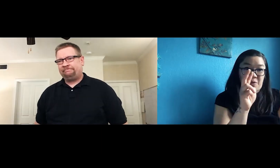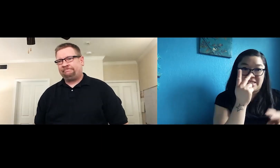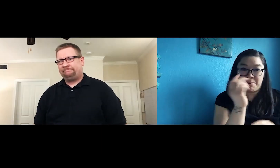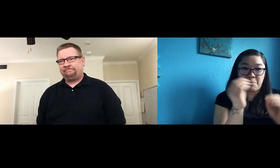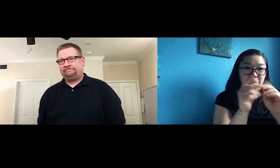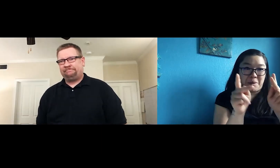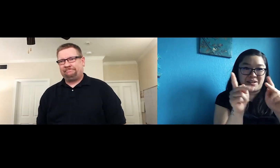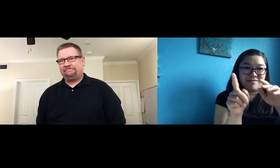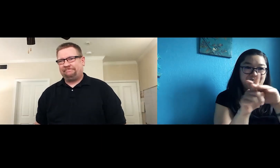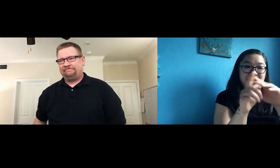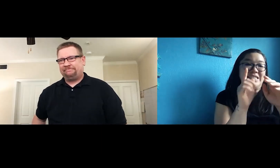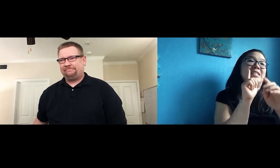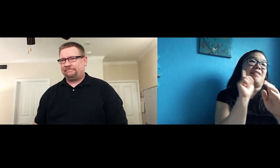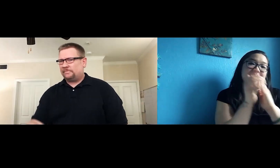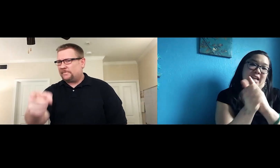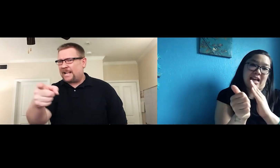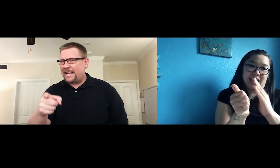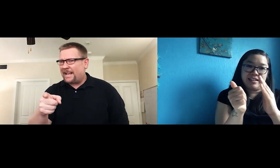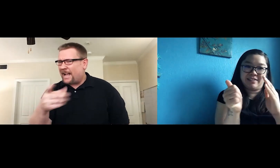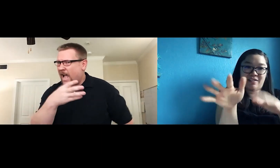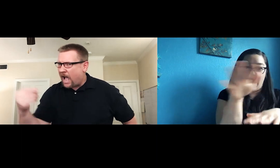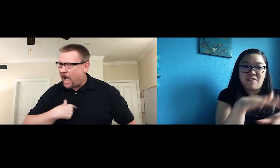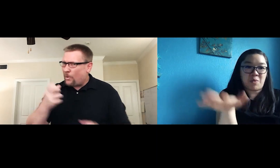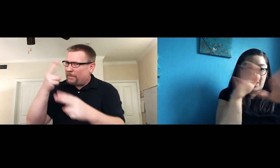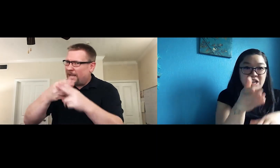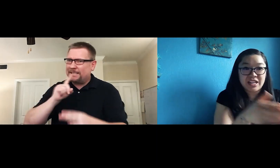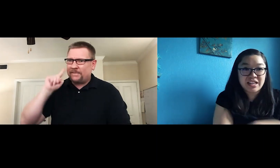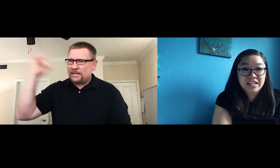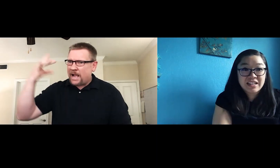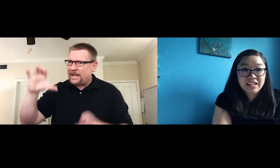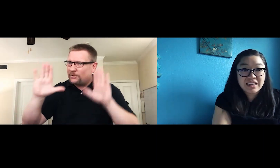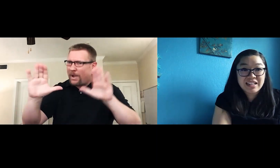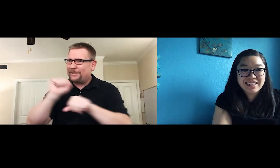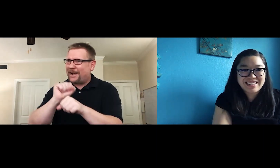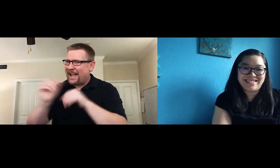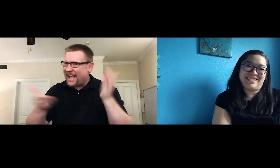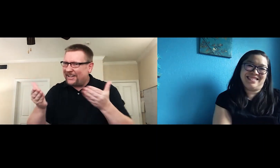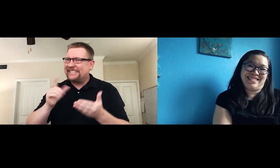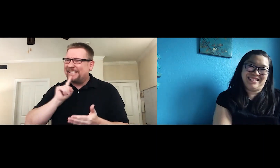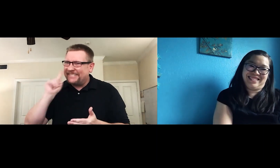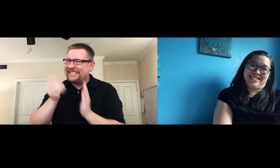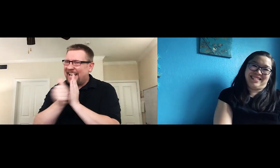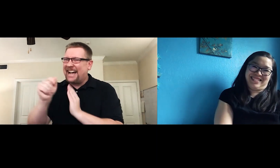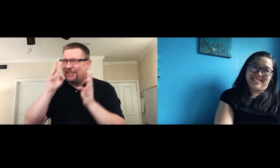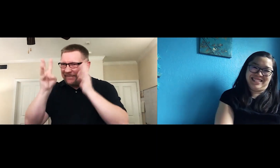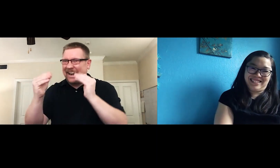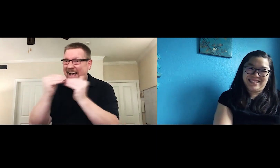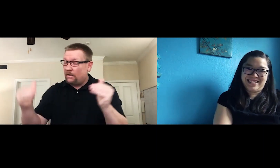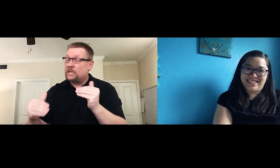Well I look forward to seeing more deaf talent come on the scene everywhere. And I will shout out to Deaf Spotlight! You are doing a wonderful job hiring Deaf